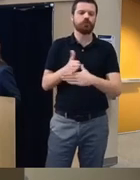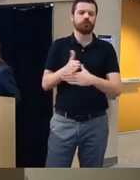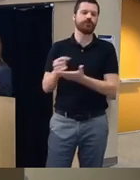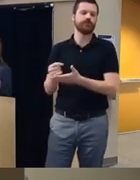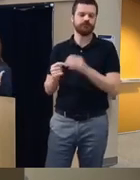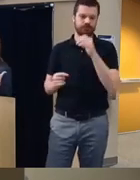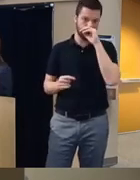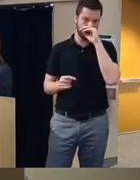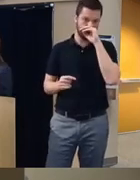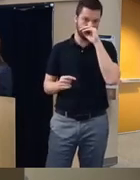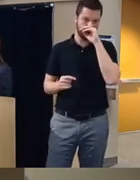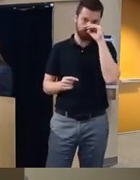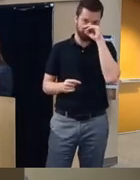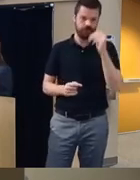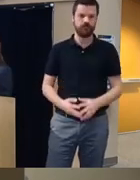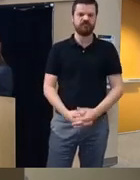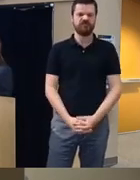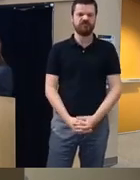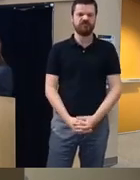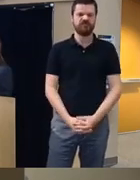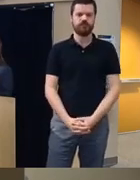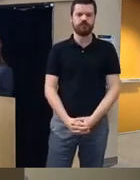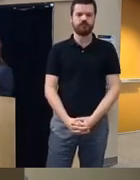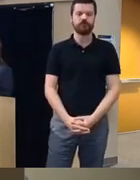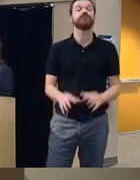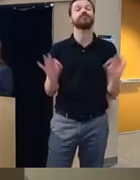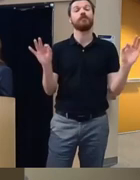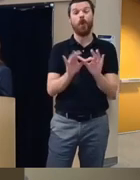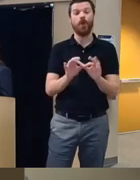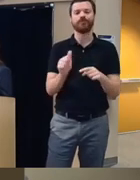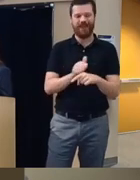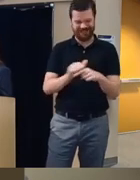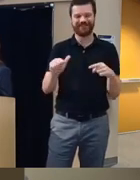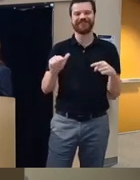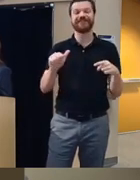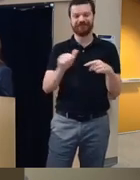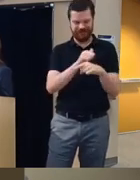all so the point here is it's important for clients to practice practice practice uh to